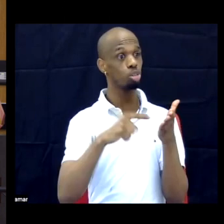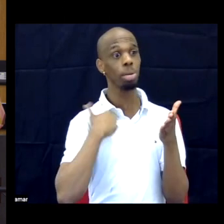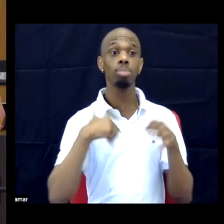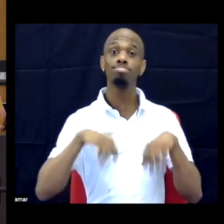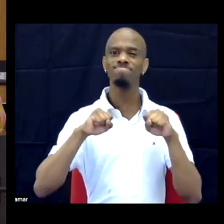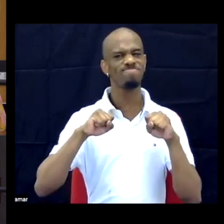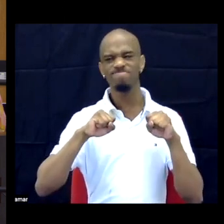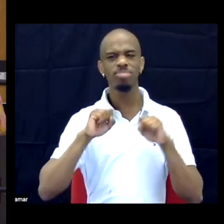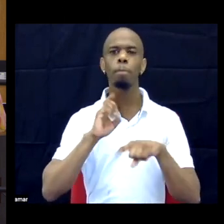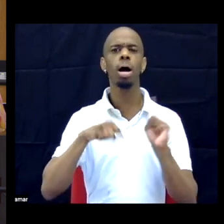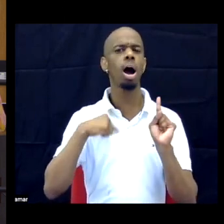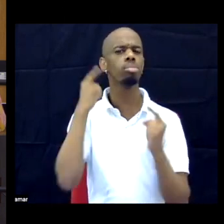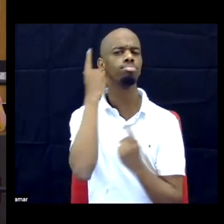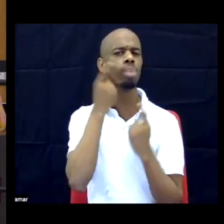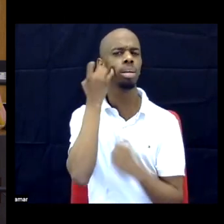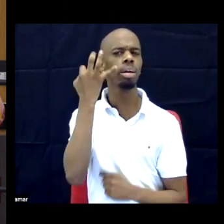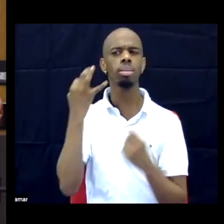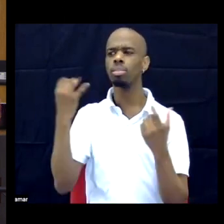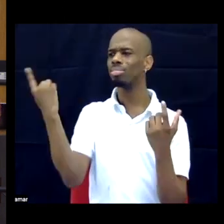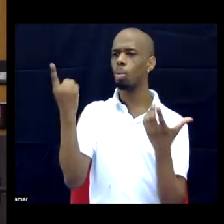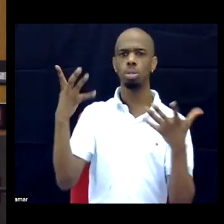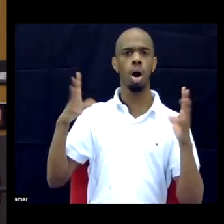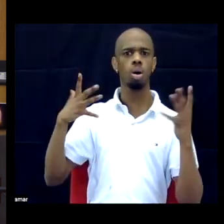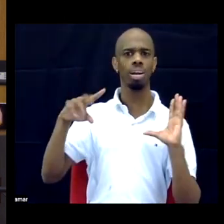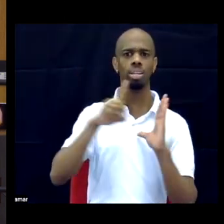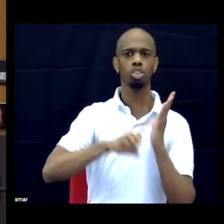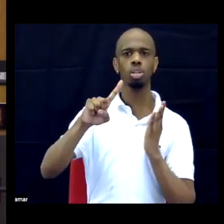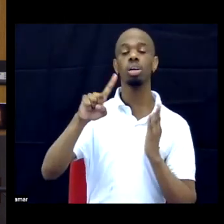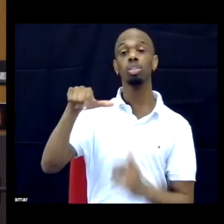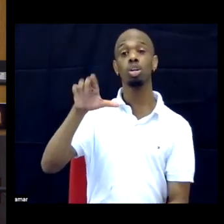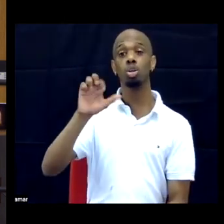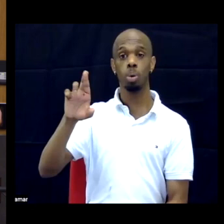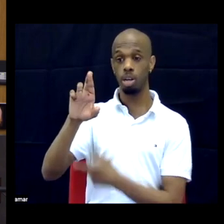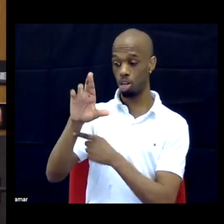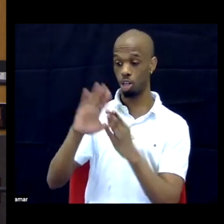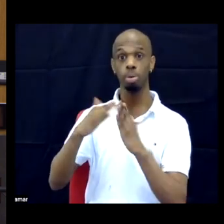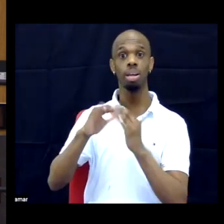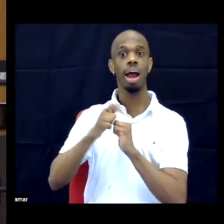wonder if anyone is looking at the queer community response to monkey pox and the quick way that